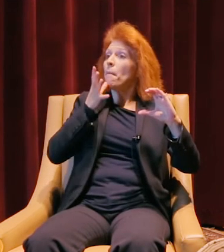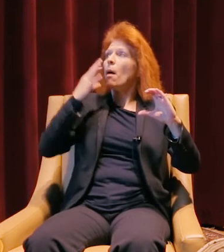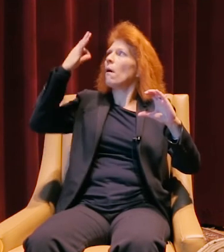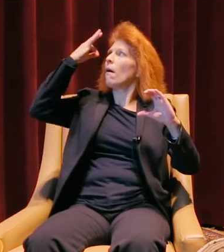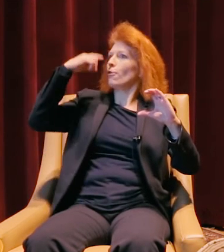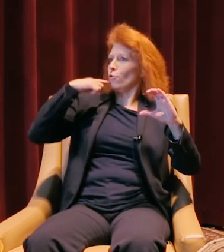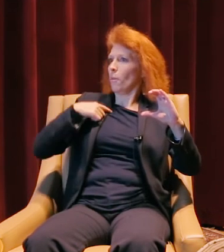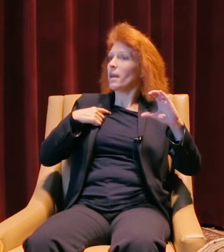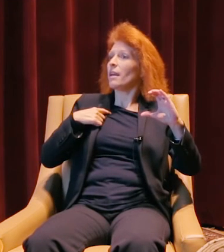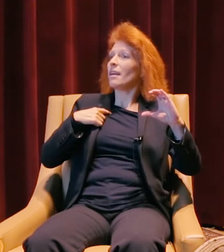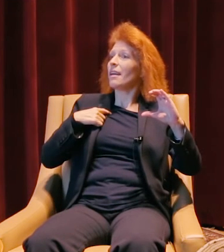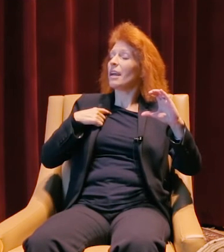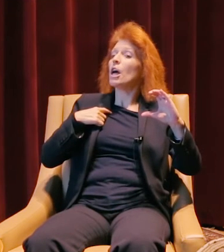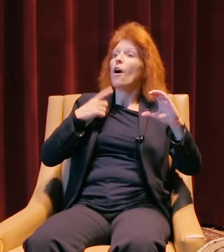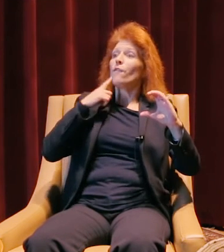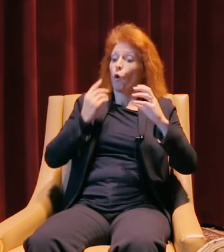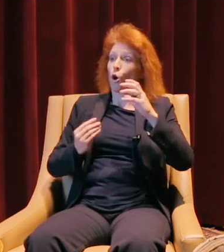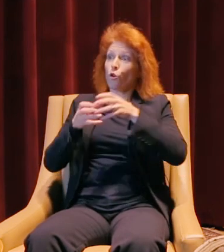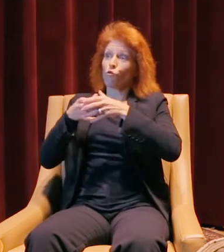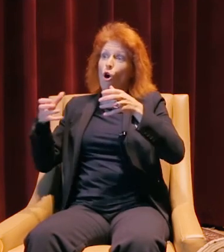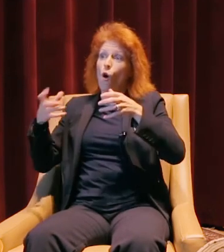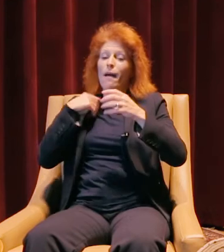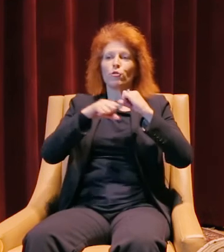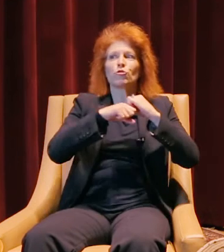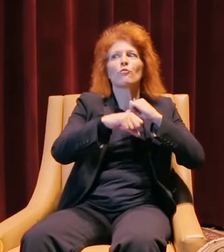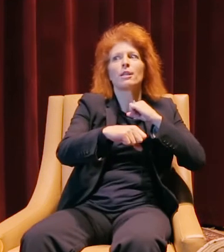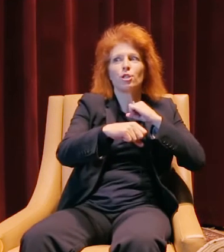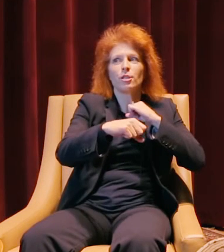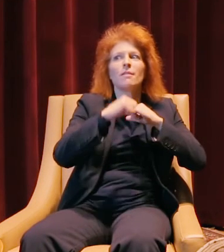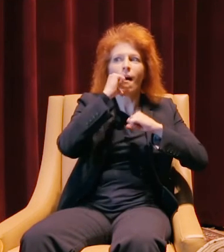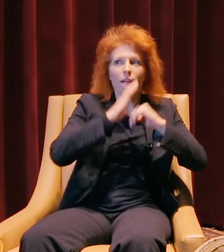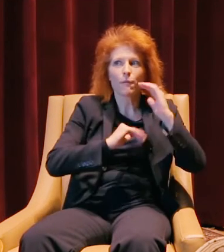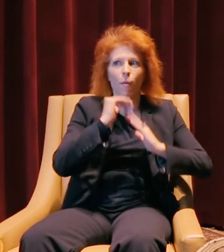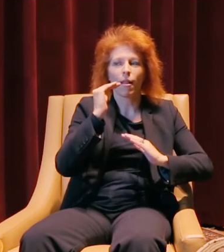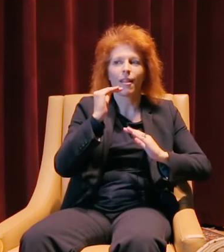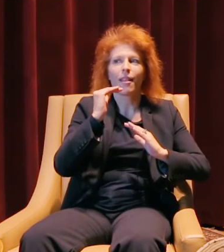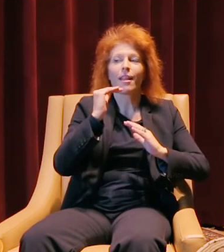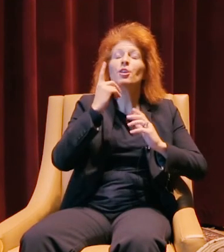that you gotta stretch to grow, and sometimes you gotta take chances in life to have amazing things.